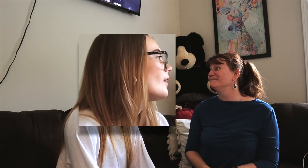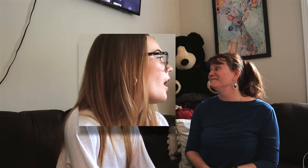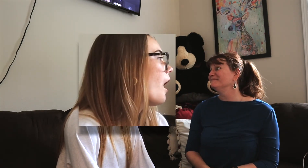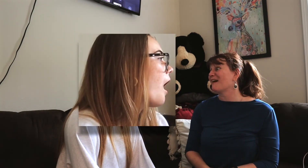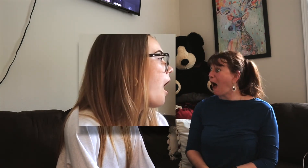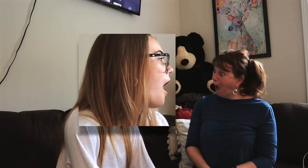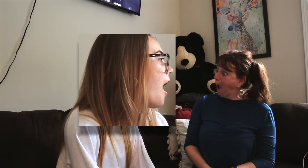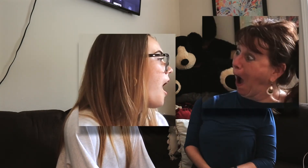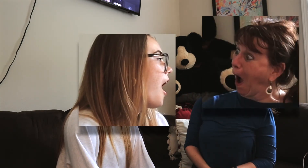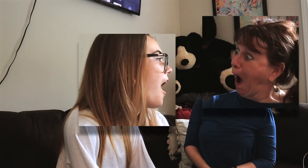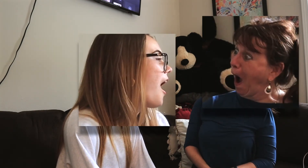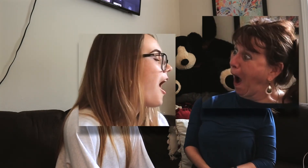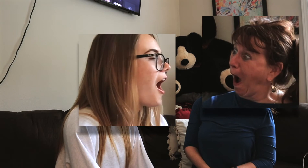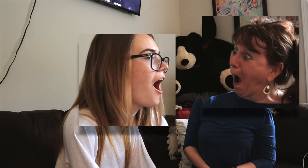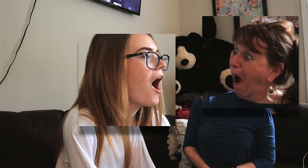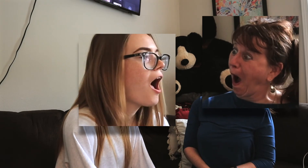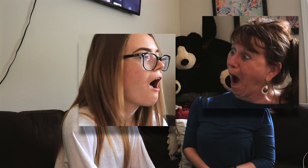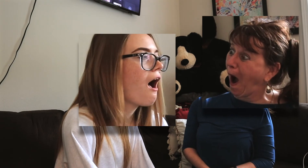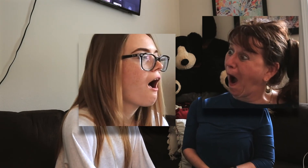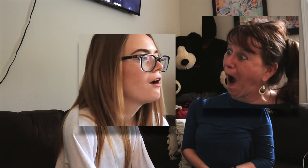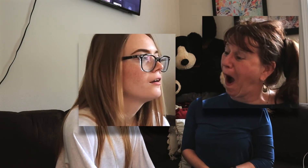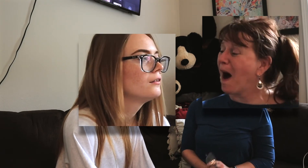*dramatic boom sfx* *tick tock tick tock*